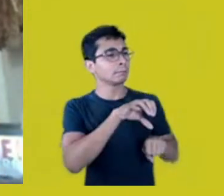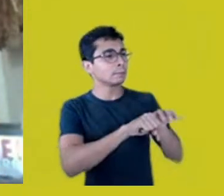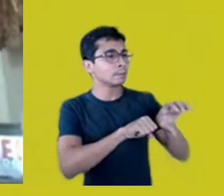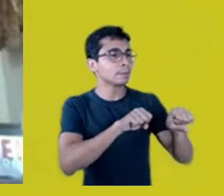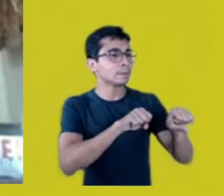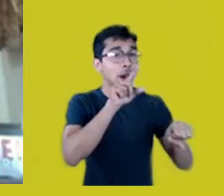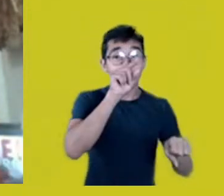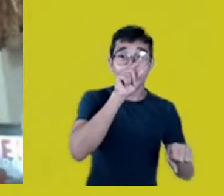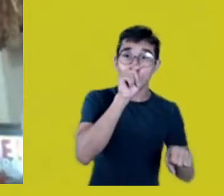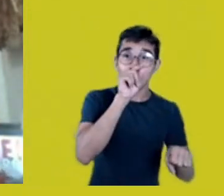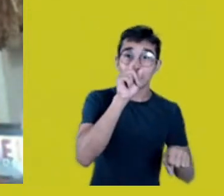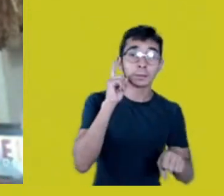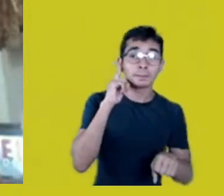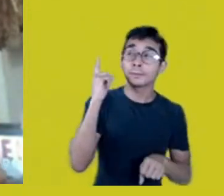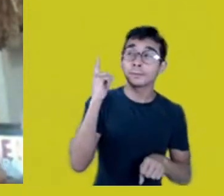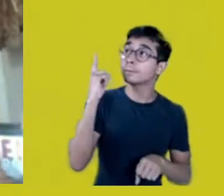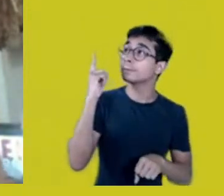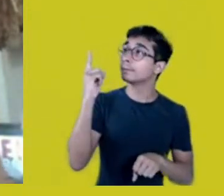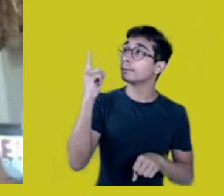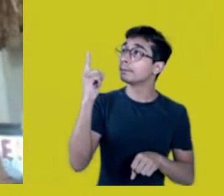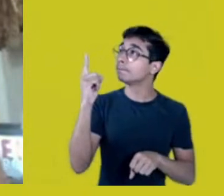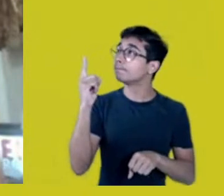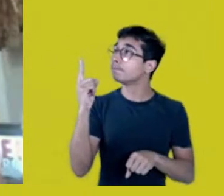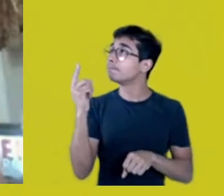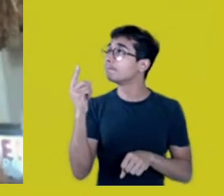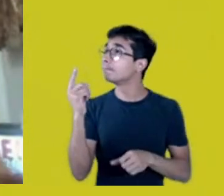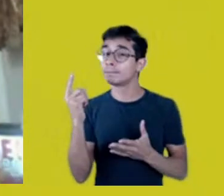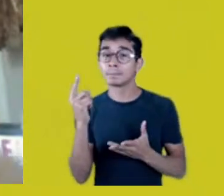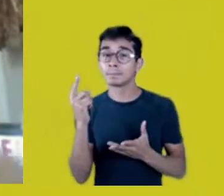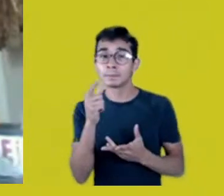by the time the clear water of the Madeira River